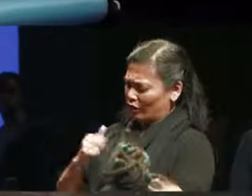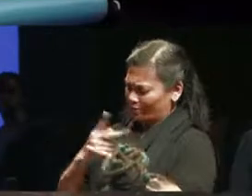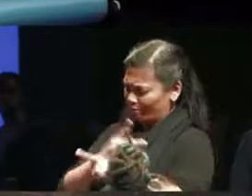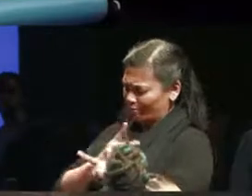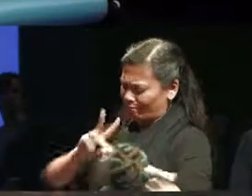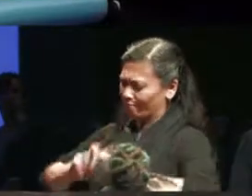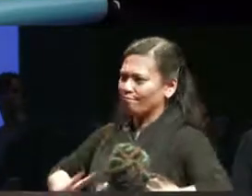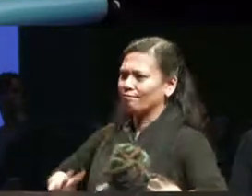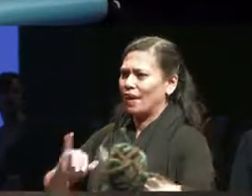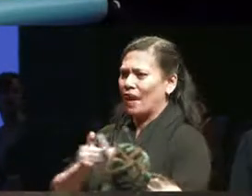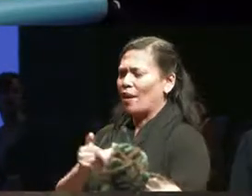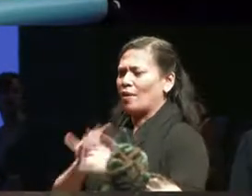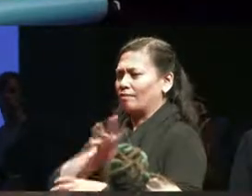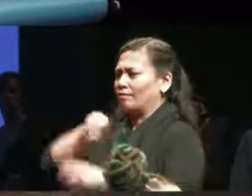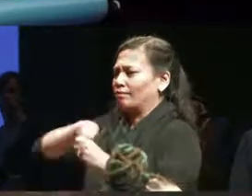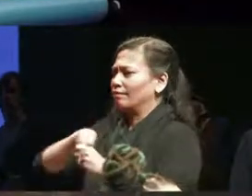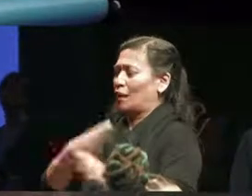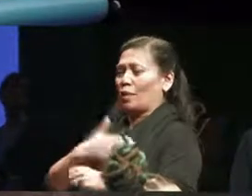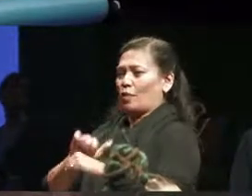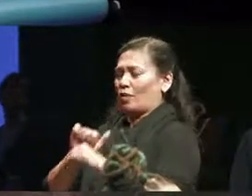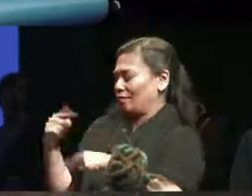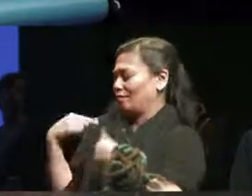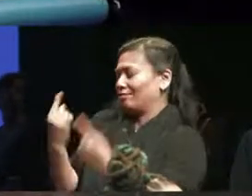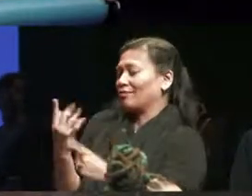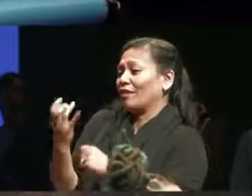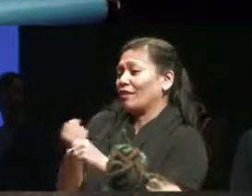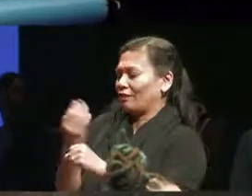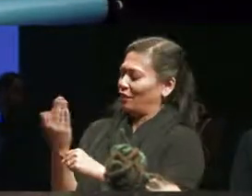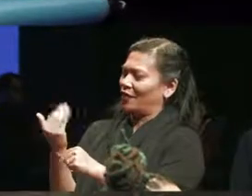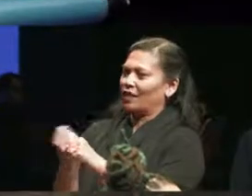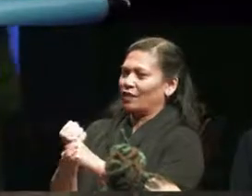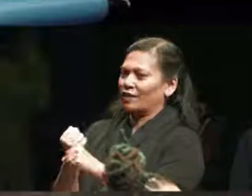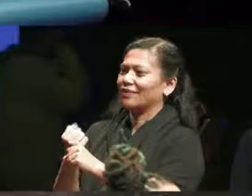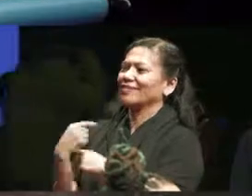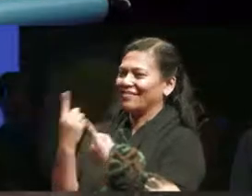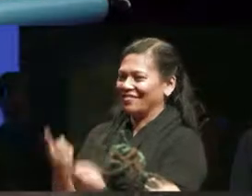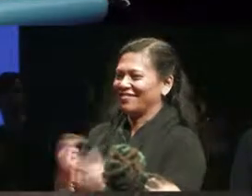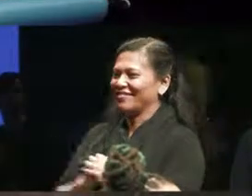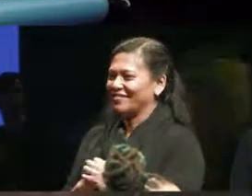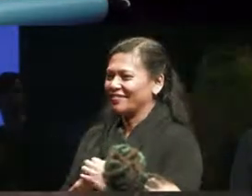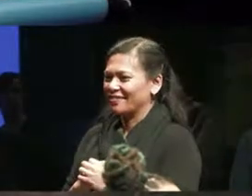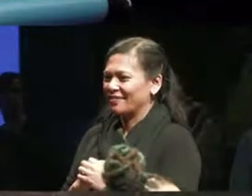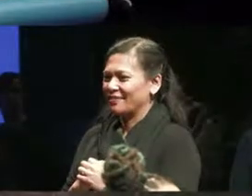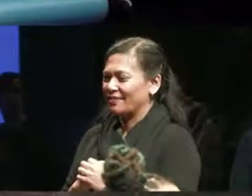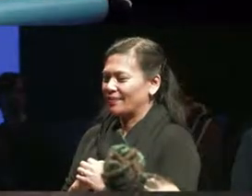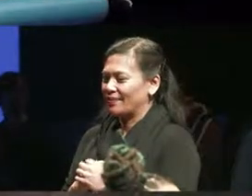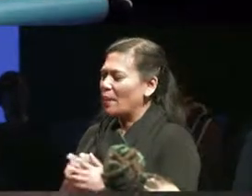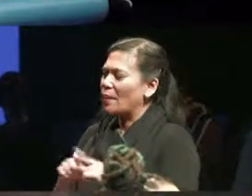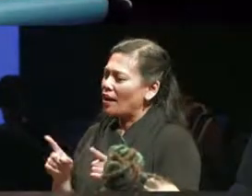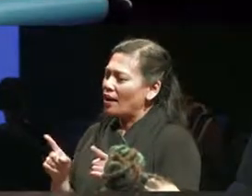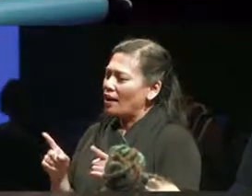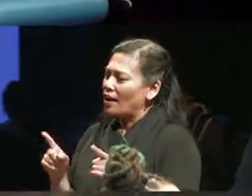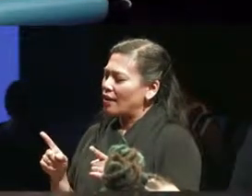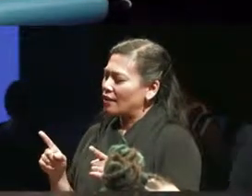15 years. But also, how do we how are there these amazing beautiful moments